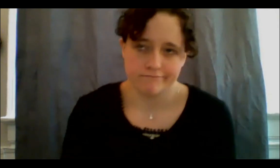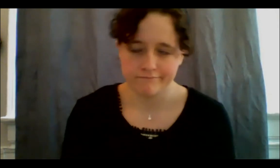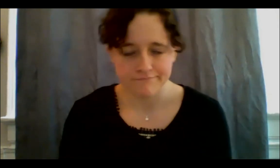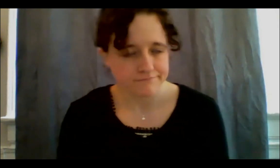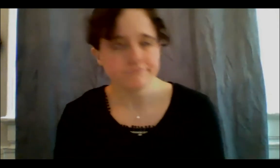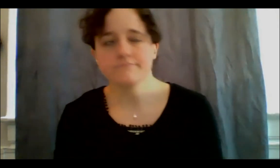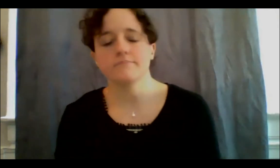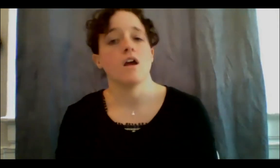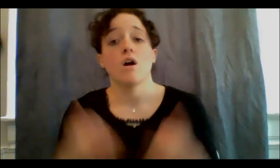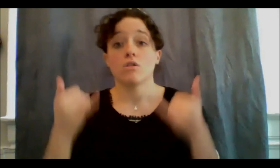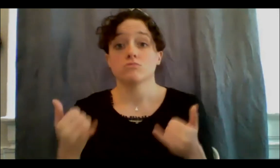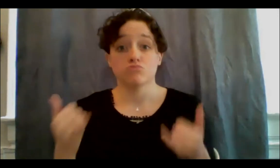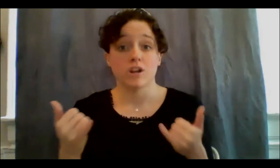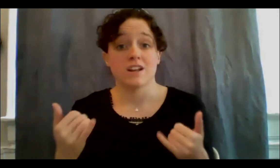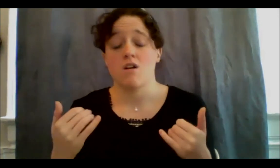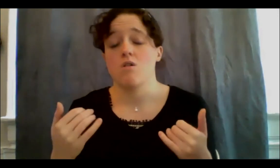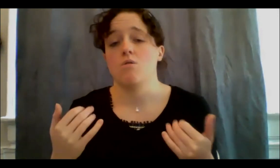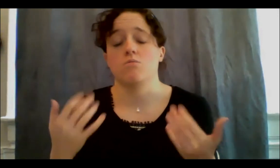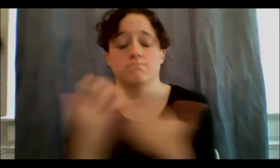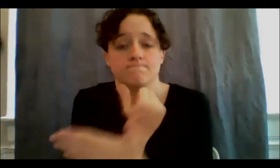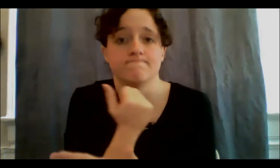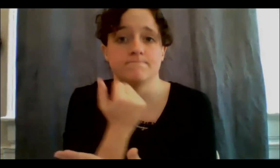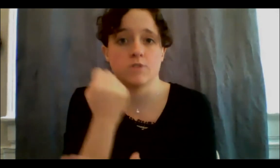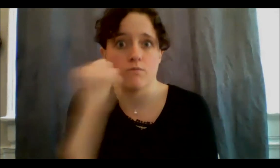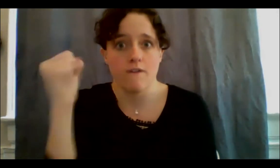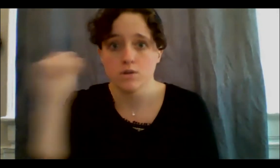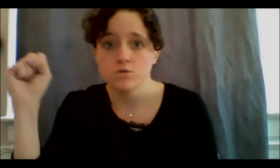in this revolutionary moment, but also needing to sort of, care, and what I'm